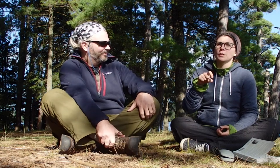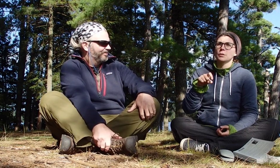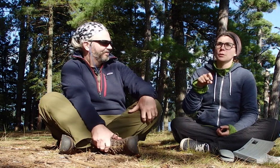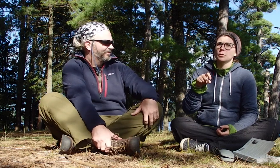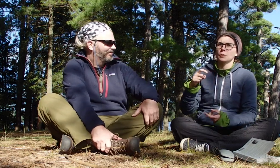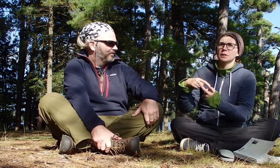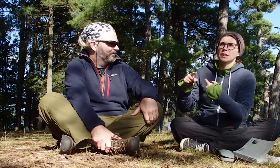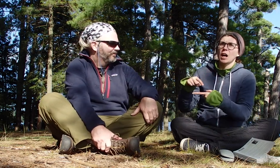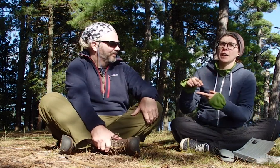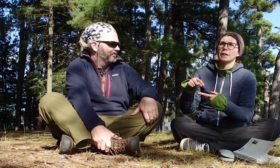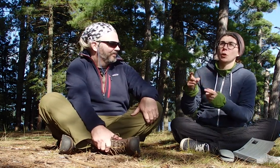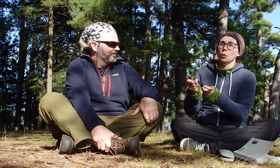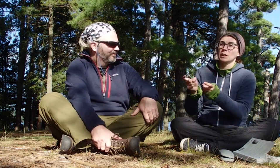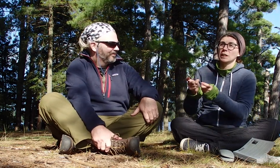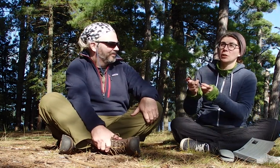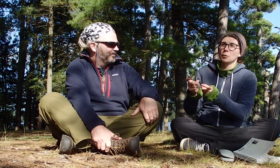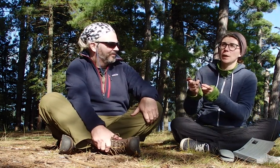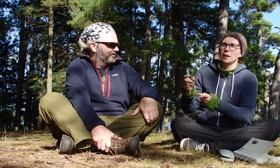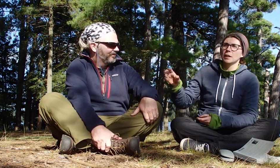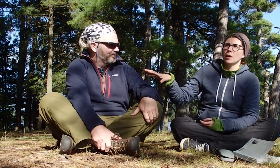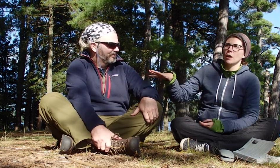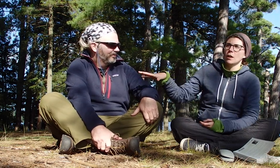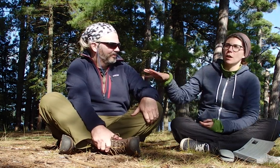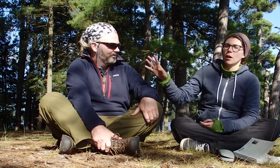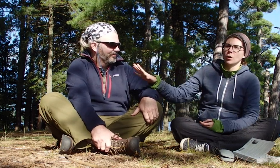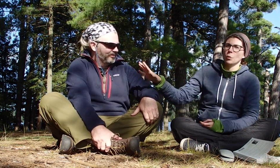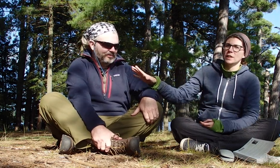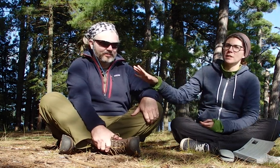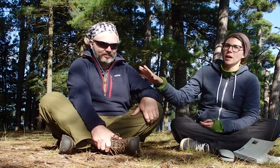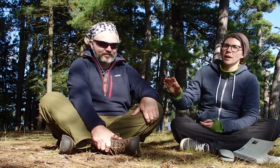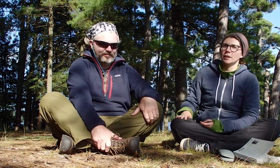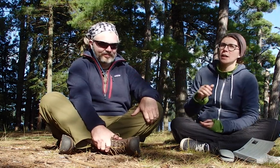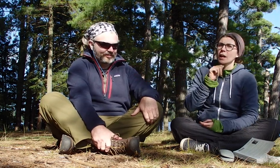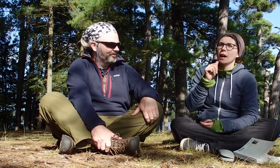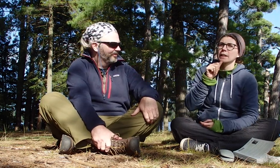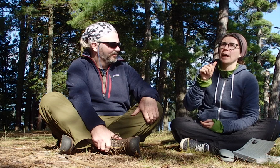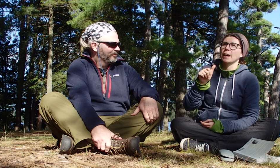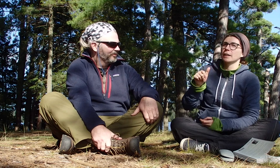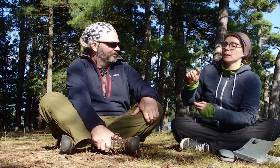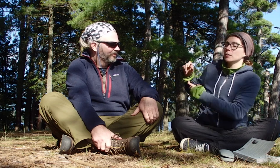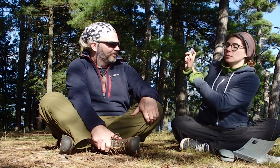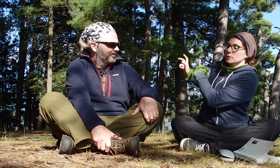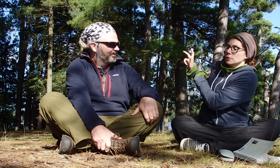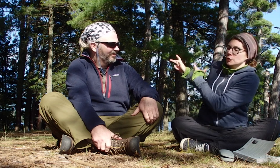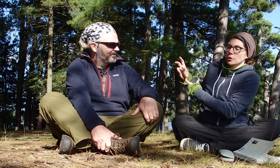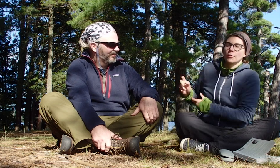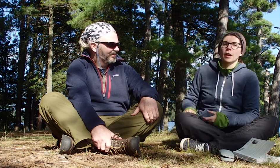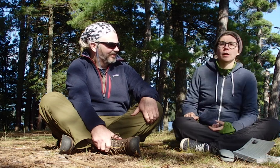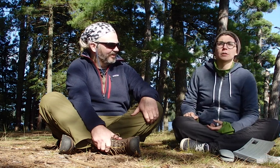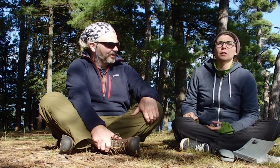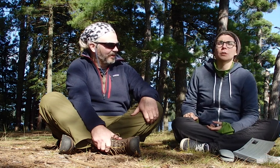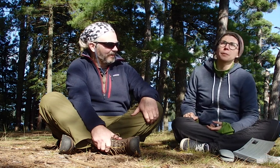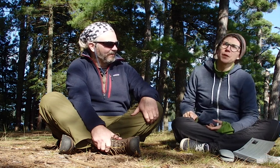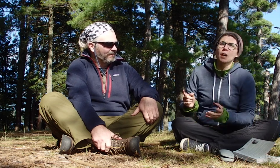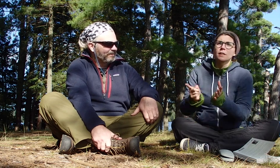So, I need to sign only a little bit on one side, I can't turn around.